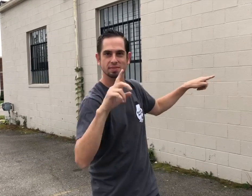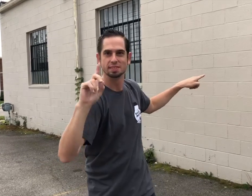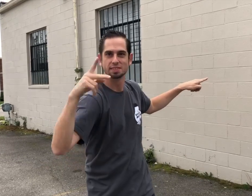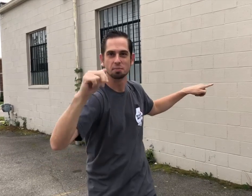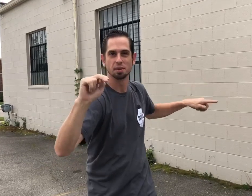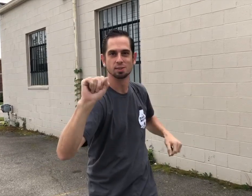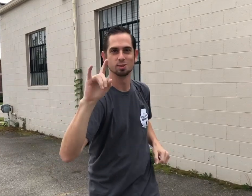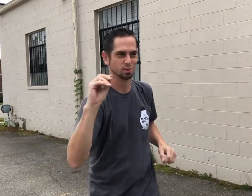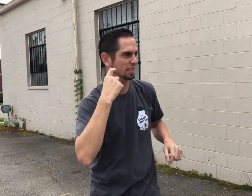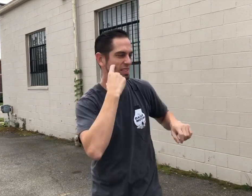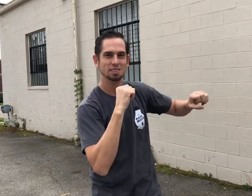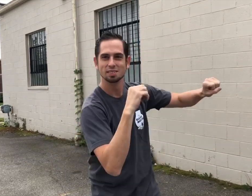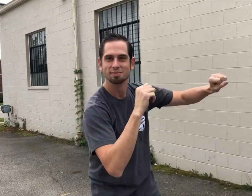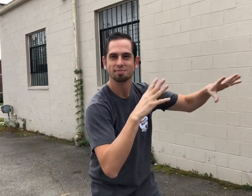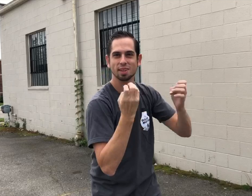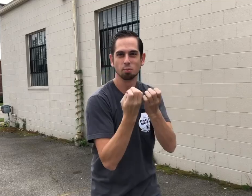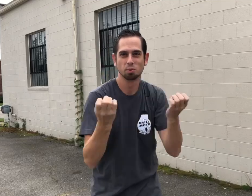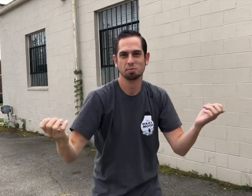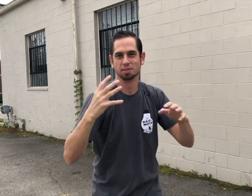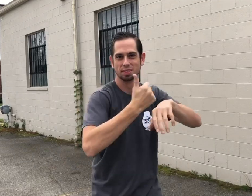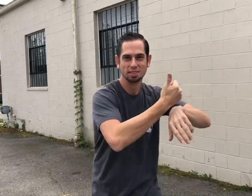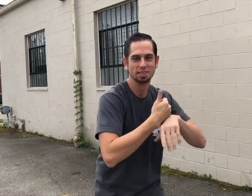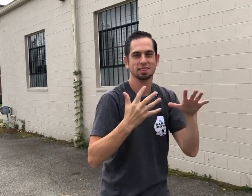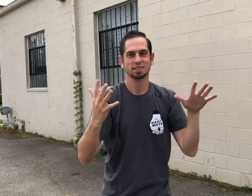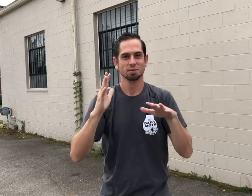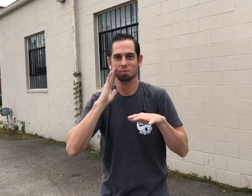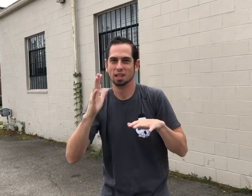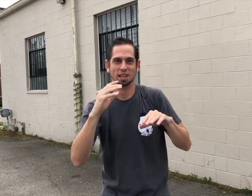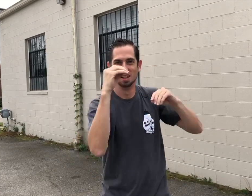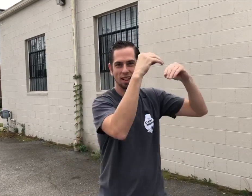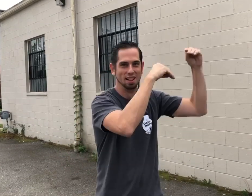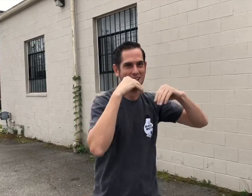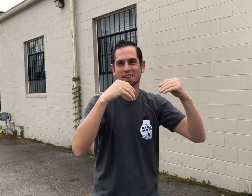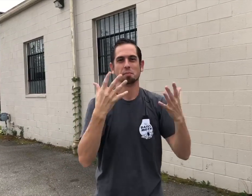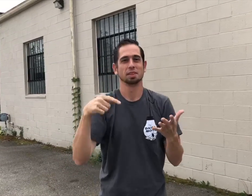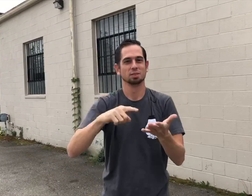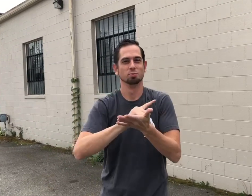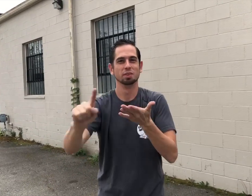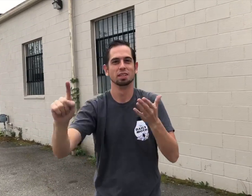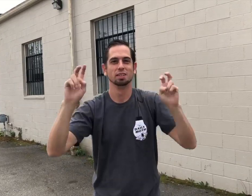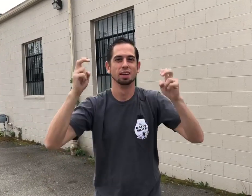I'm here at the DPAN studio where I just unpacked all my equipment. I've been getting everything set up and will continue working that this week.